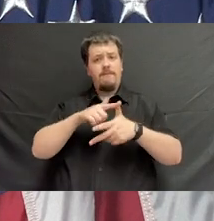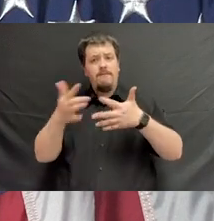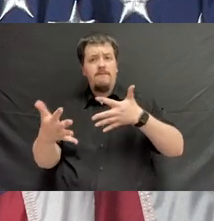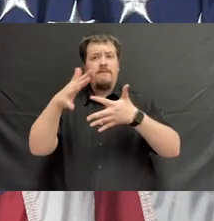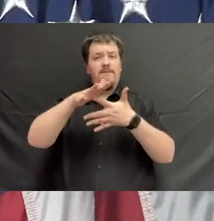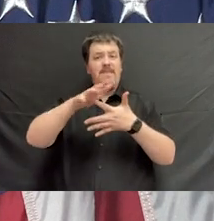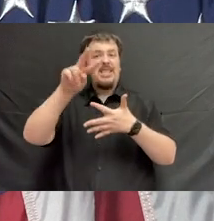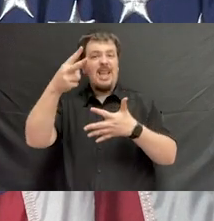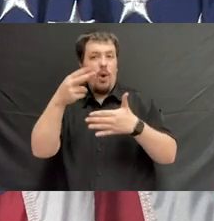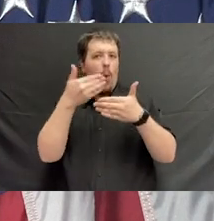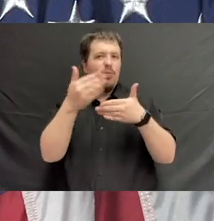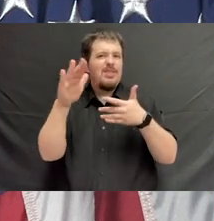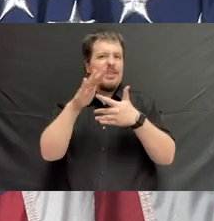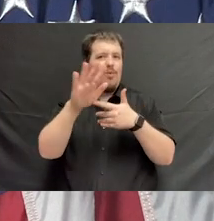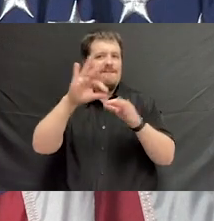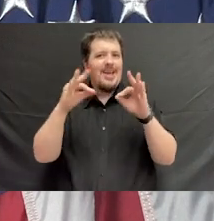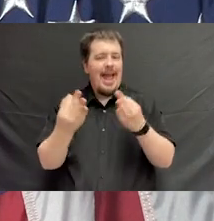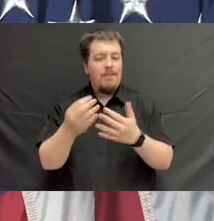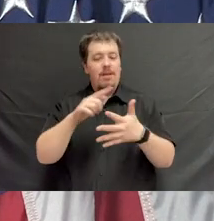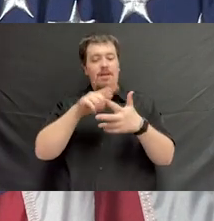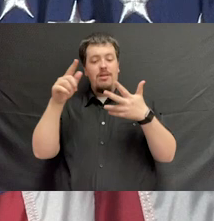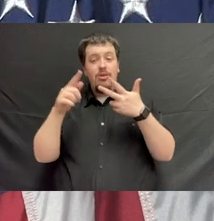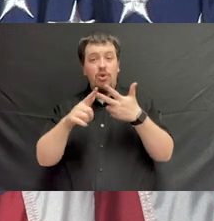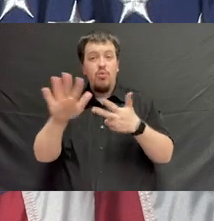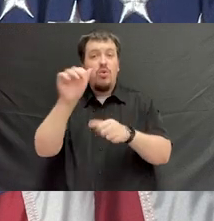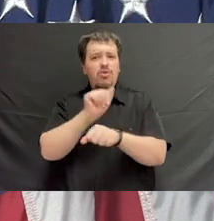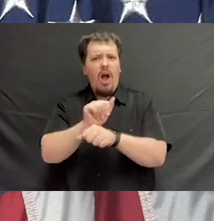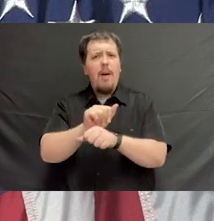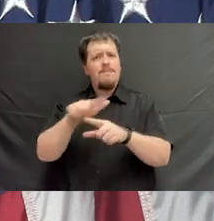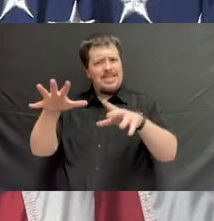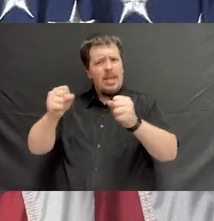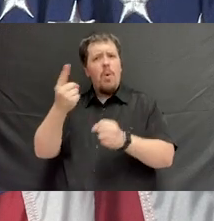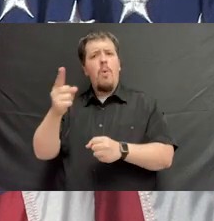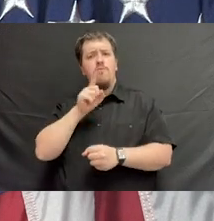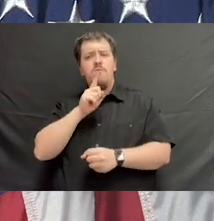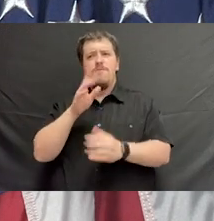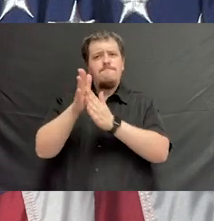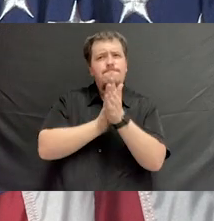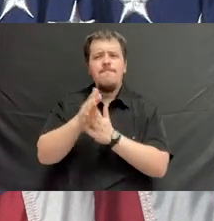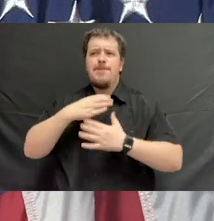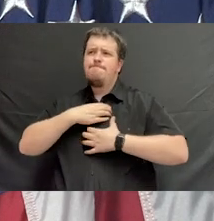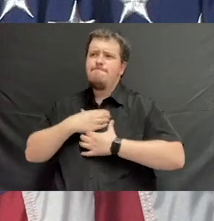put your family a close second in your life, put your job, whatever it is, get one that you have a passion for,